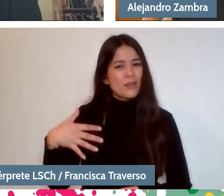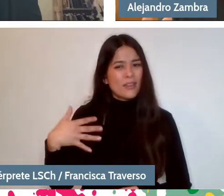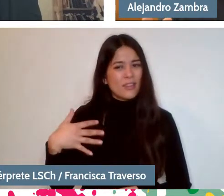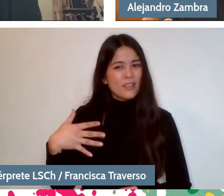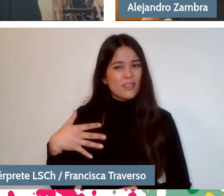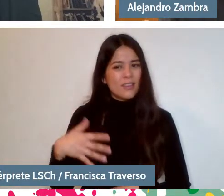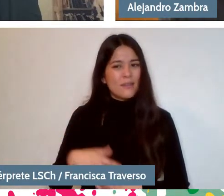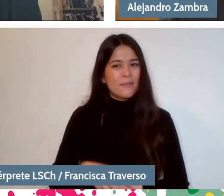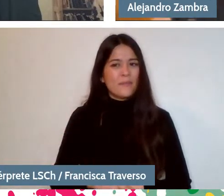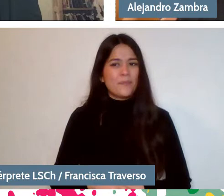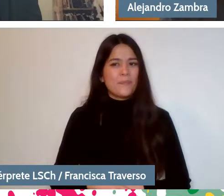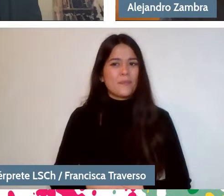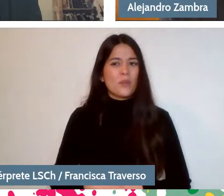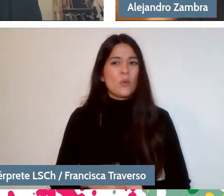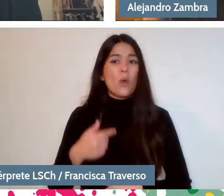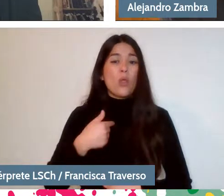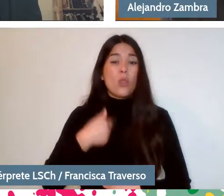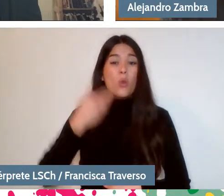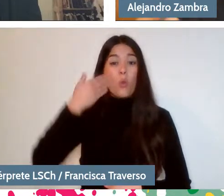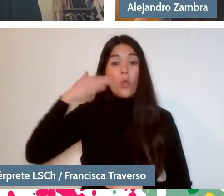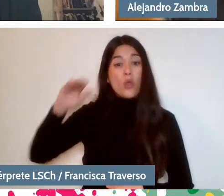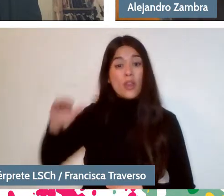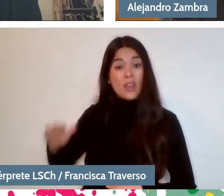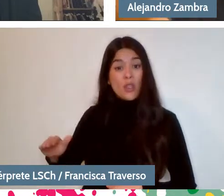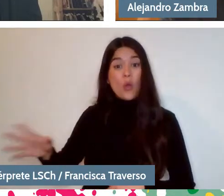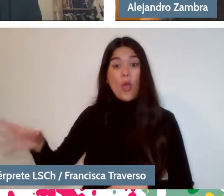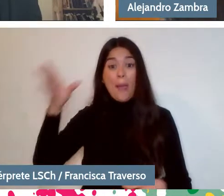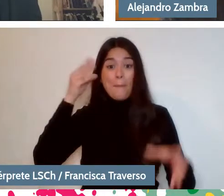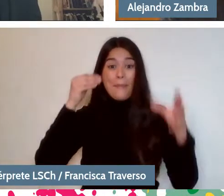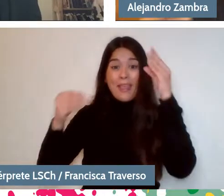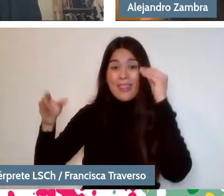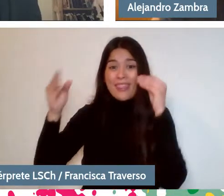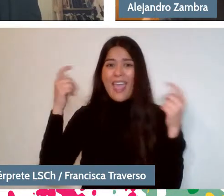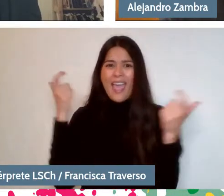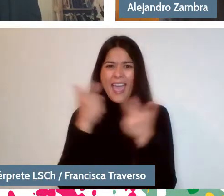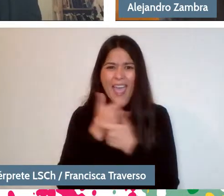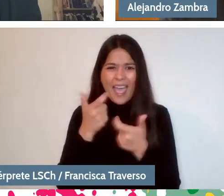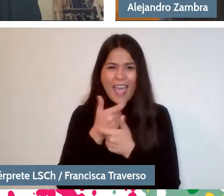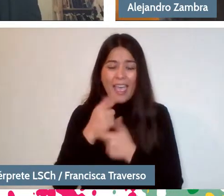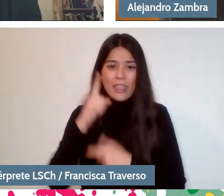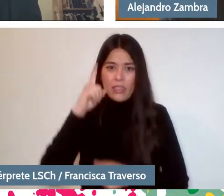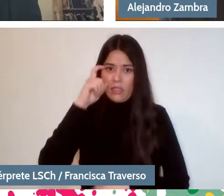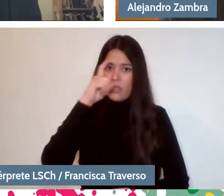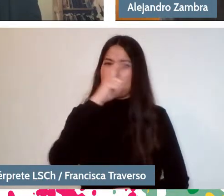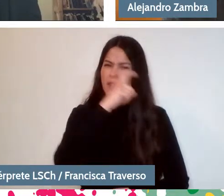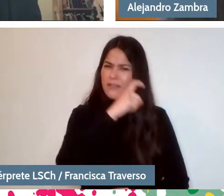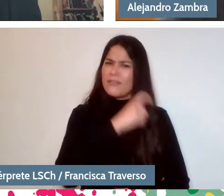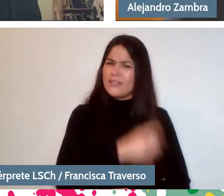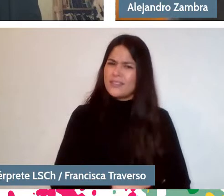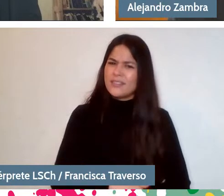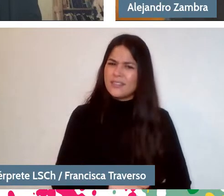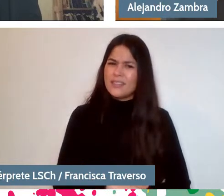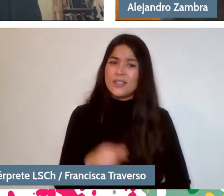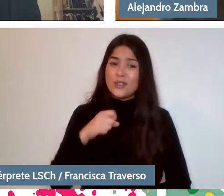As a child, you learn to tell jokes and it is such a difficult knowledge. It's so hard to learn to tell a joke. I see it now in my 4-year-old son